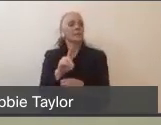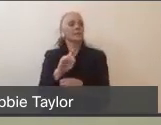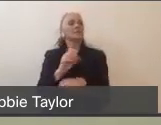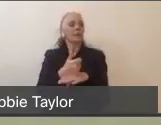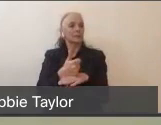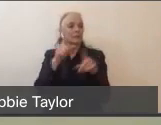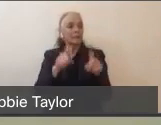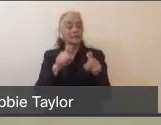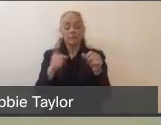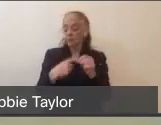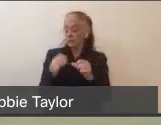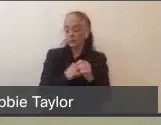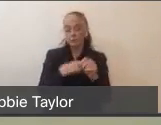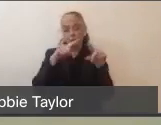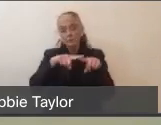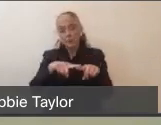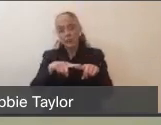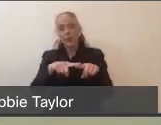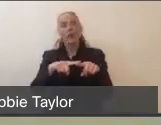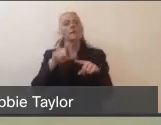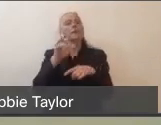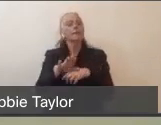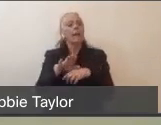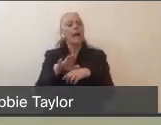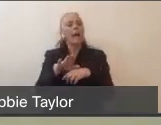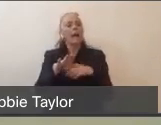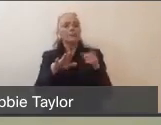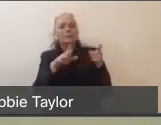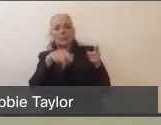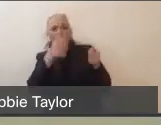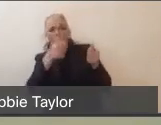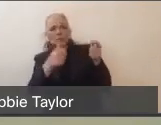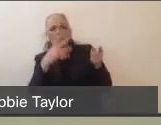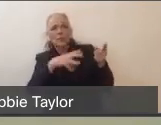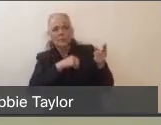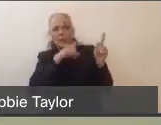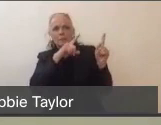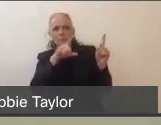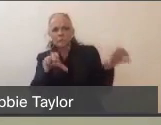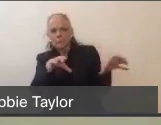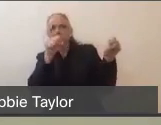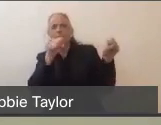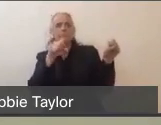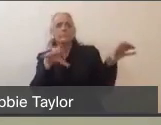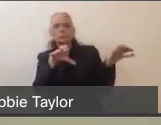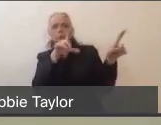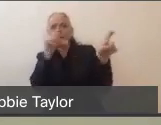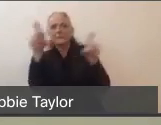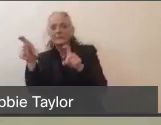on who are the laboratory facilities that were going to accept testing. And that depended first on testing kits being available.